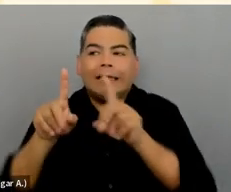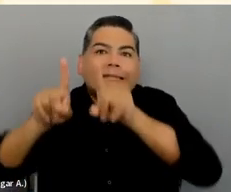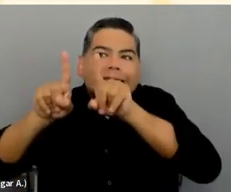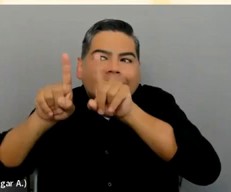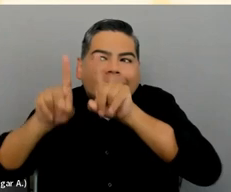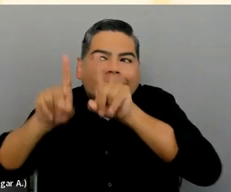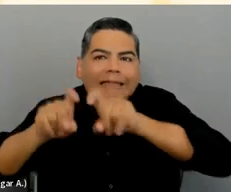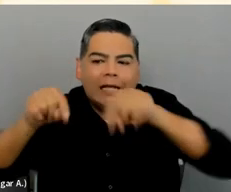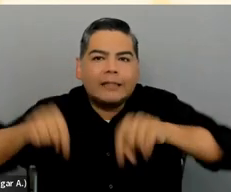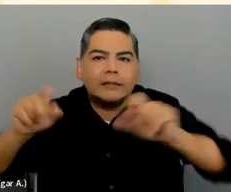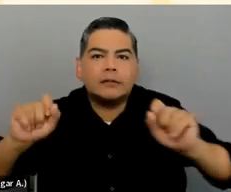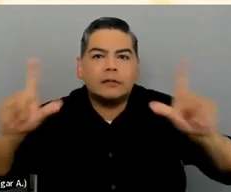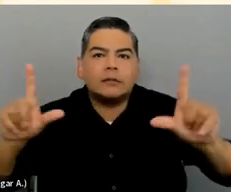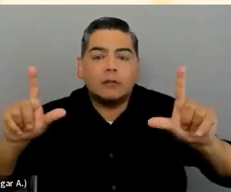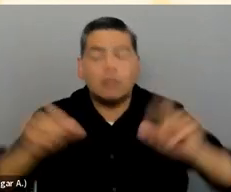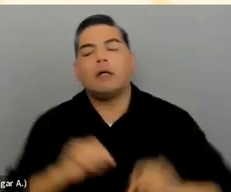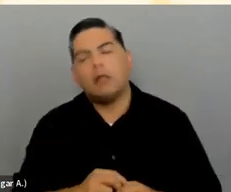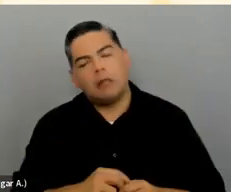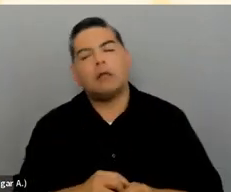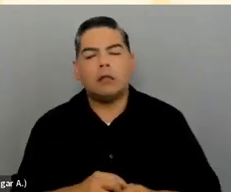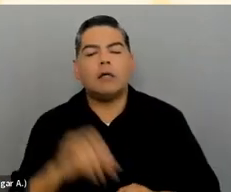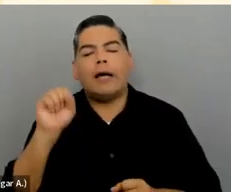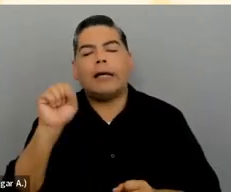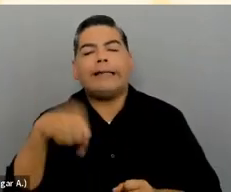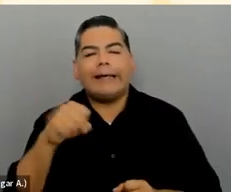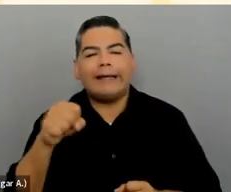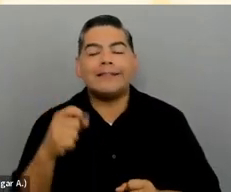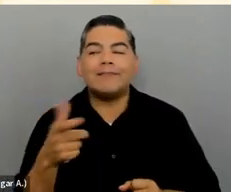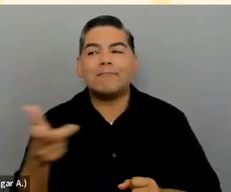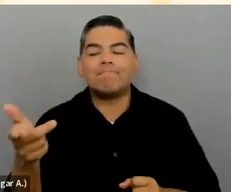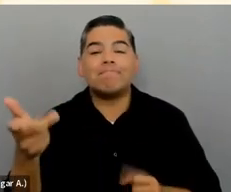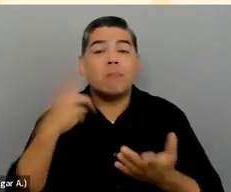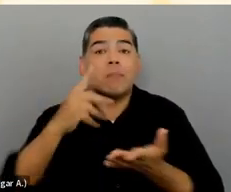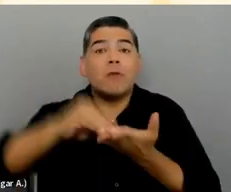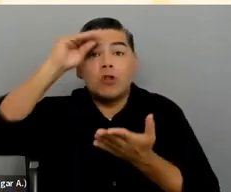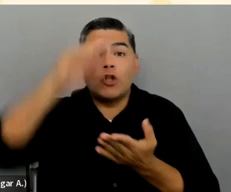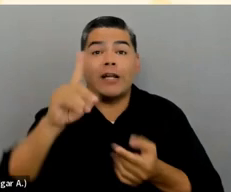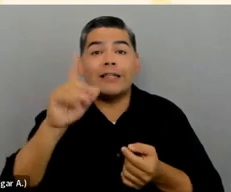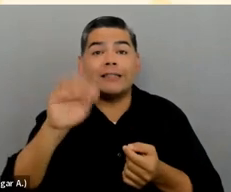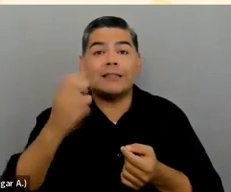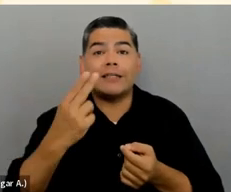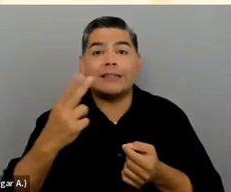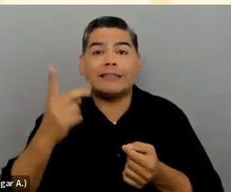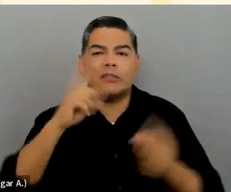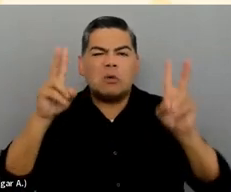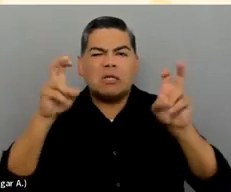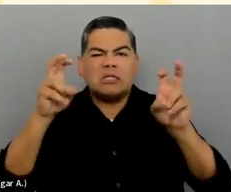Yes, to a certain extent, if something like a LearnDash is dropped into an accessible theme, you're getting closer.